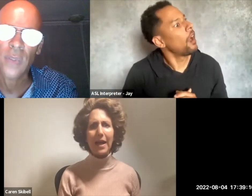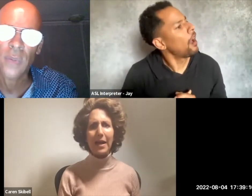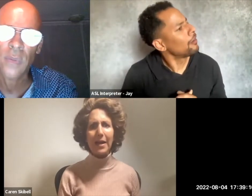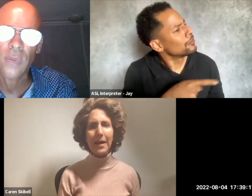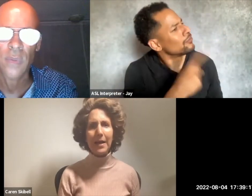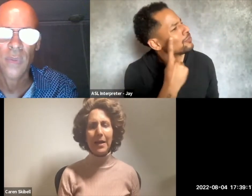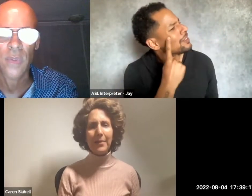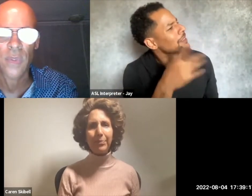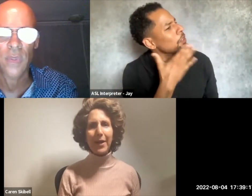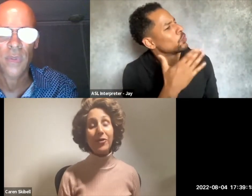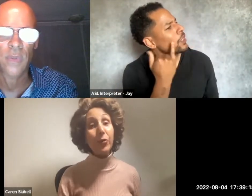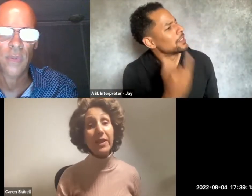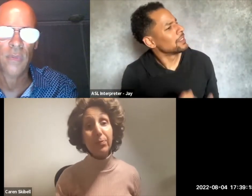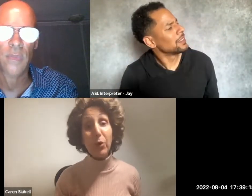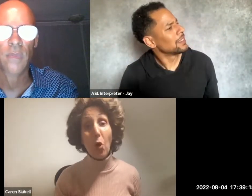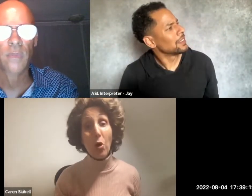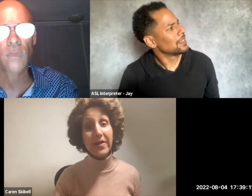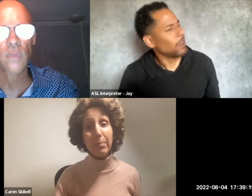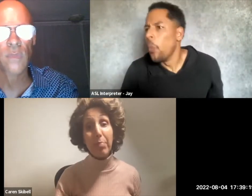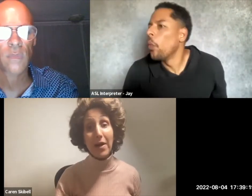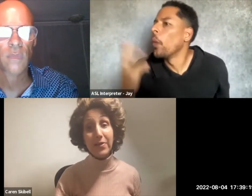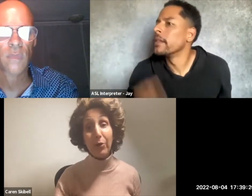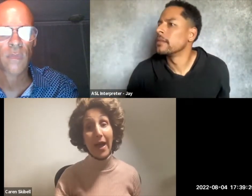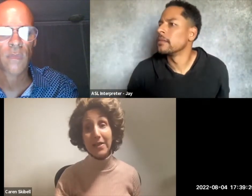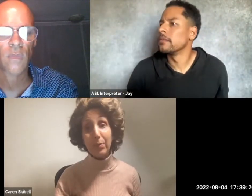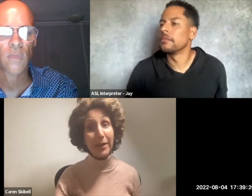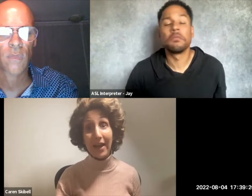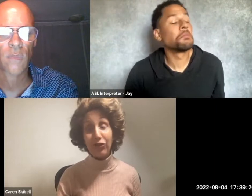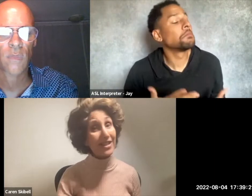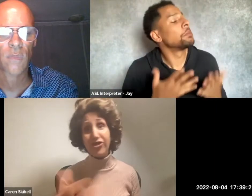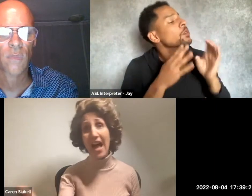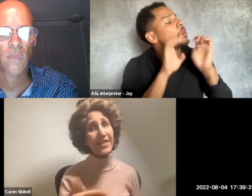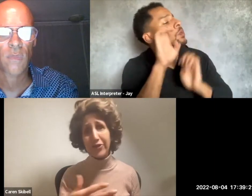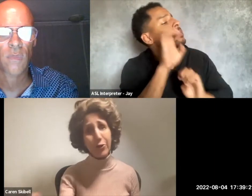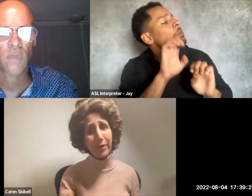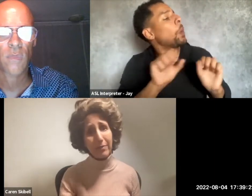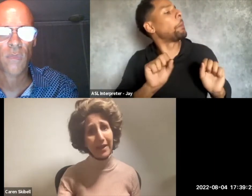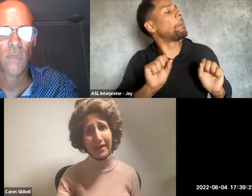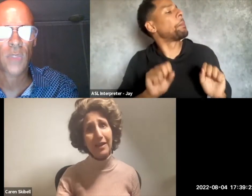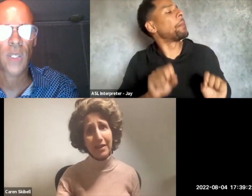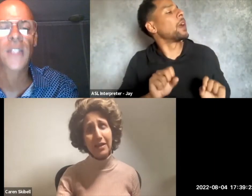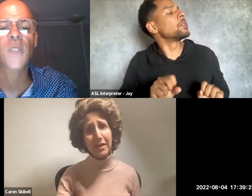What? To explore some possible explanations. Just you and me.